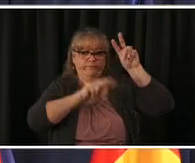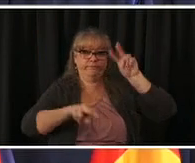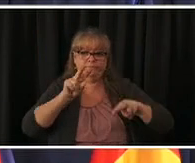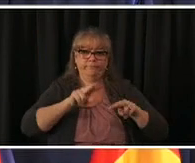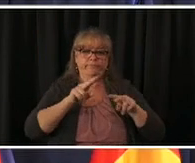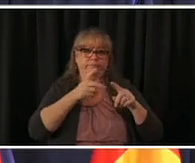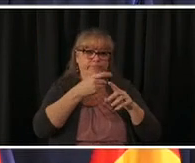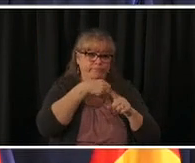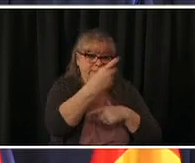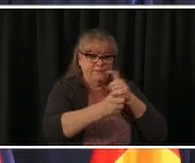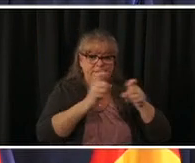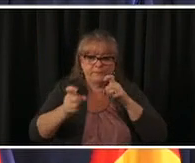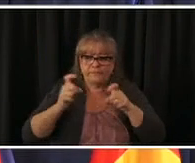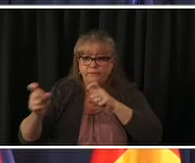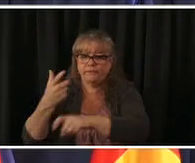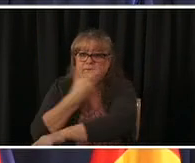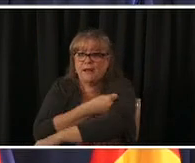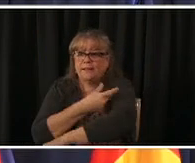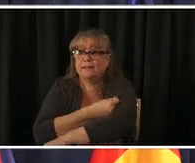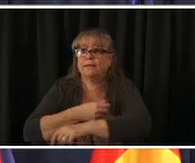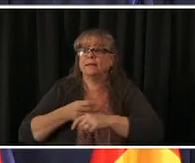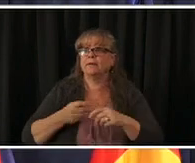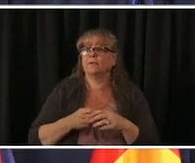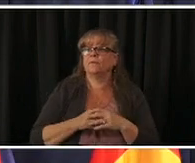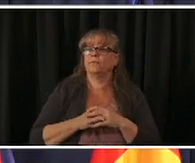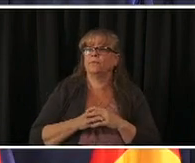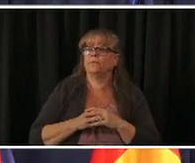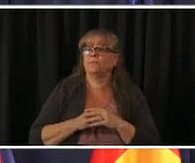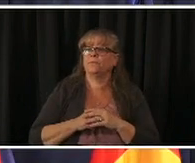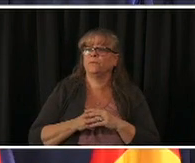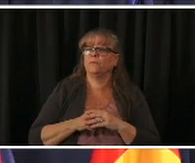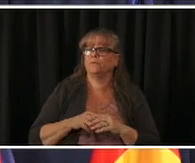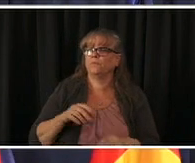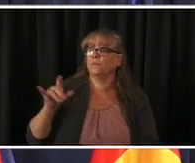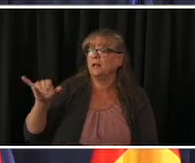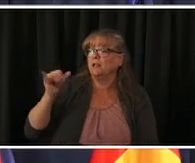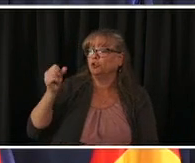jessie to follow up jesse and then my second question is yeah and my second question is uh